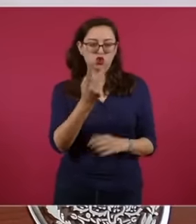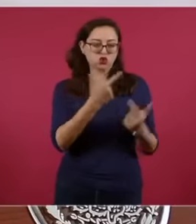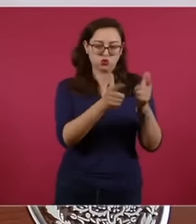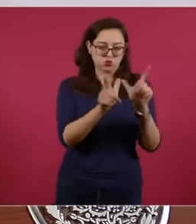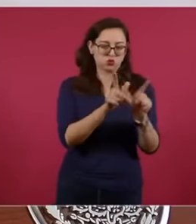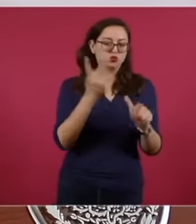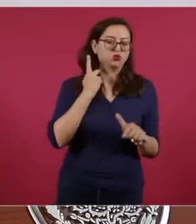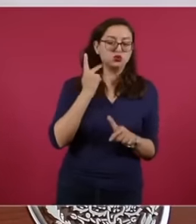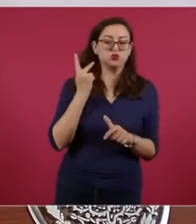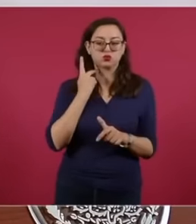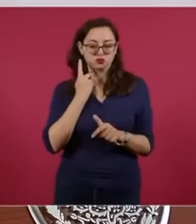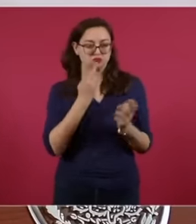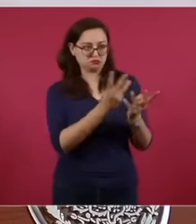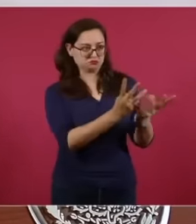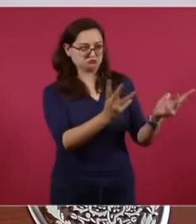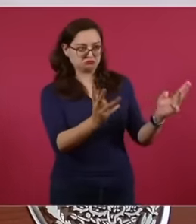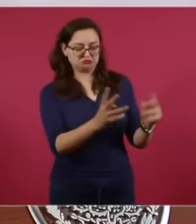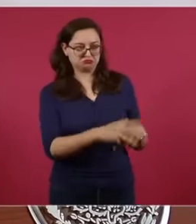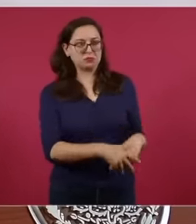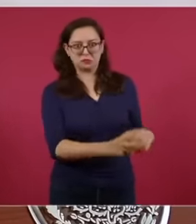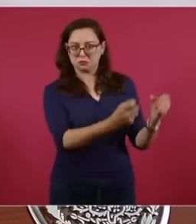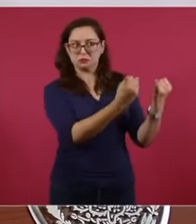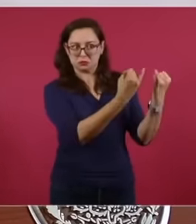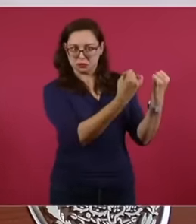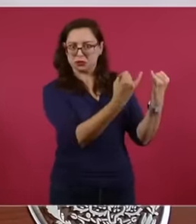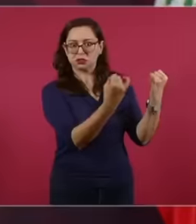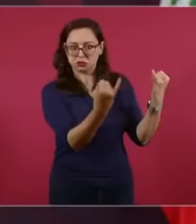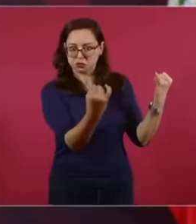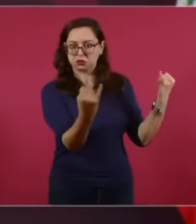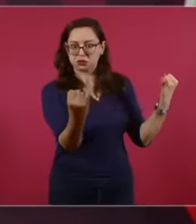well Well it turns out that Mr. Caro Quintero In the previous government,